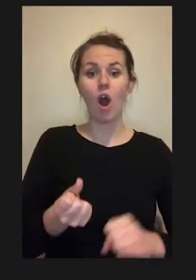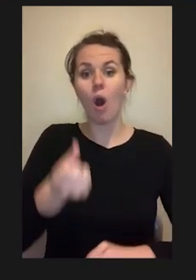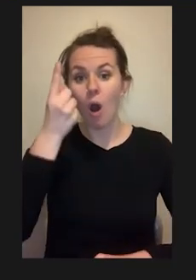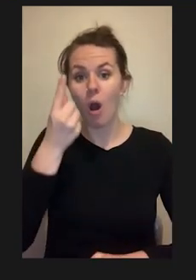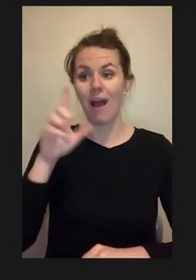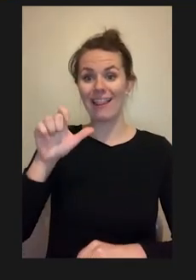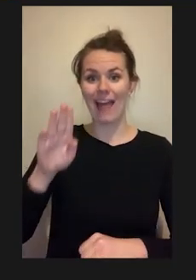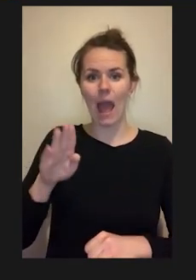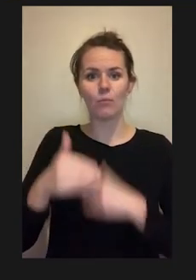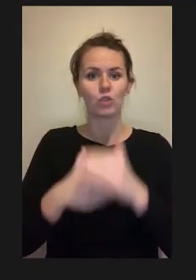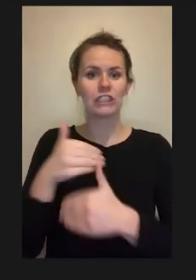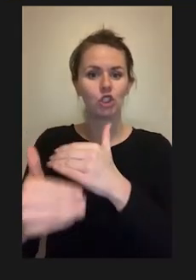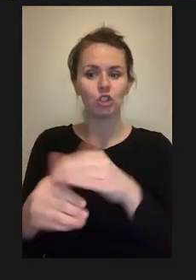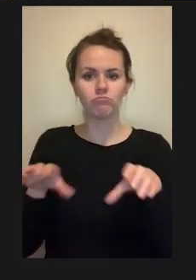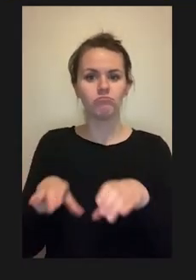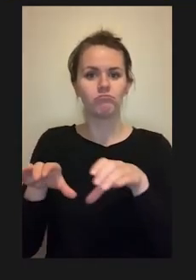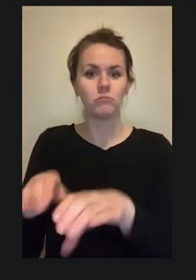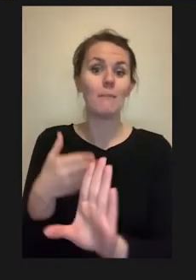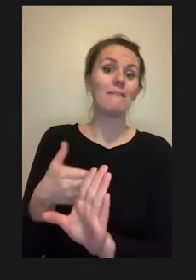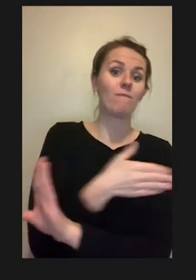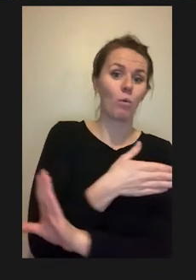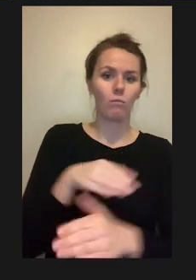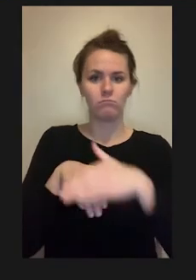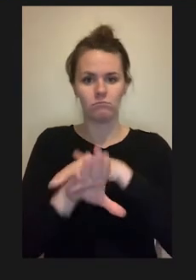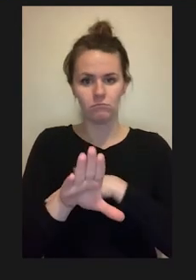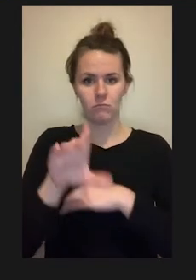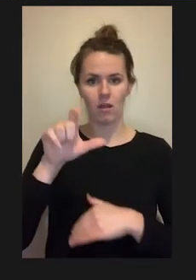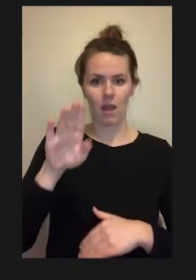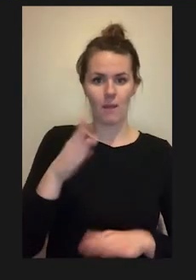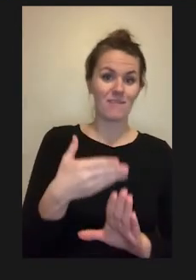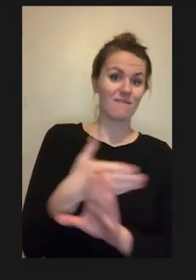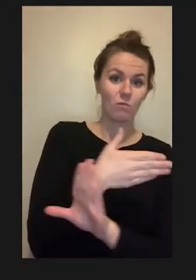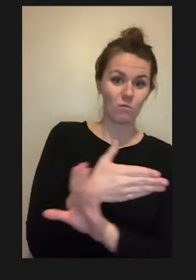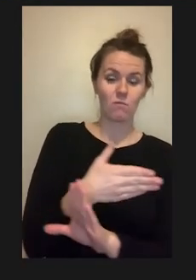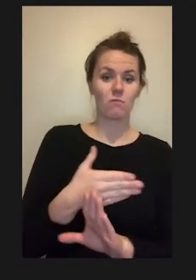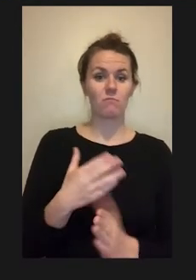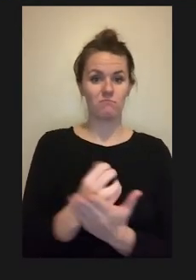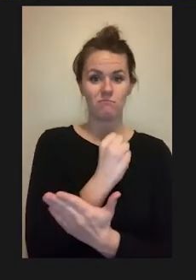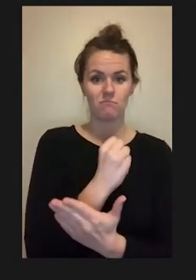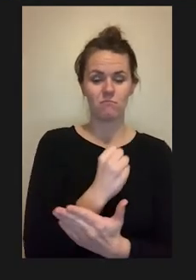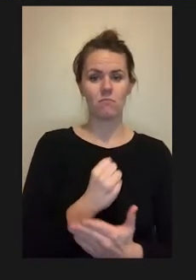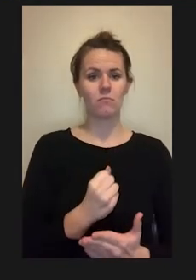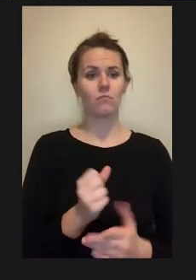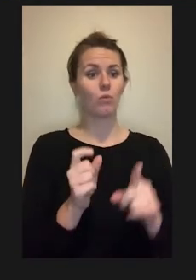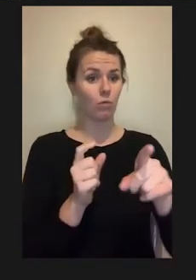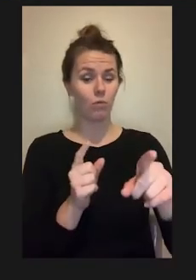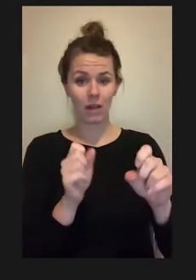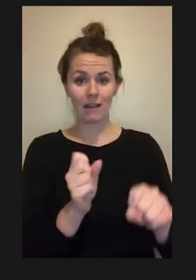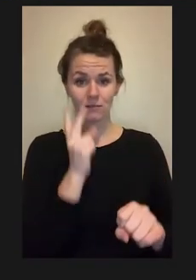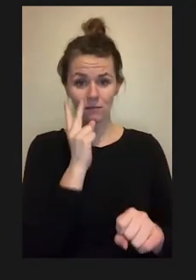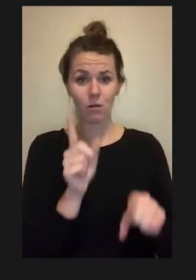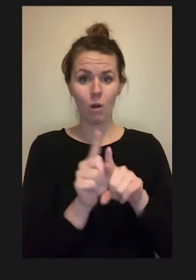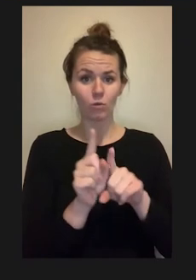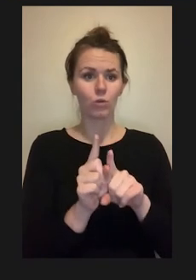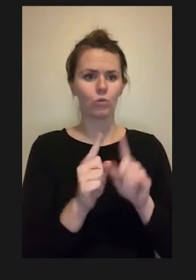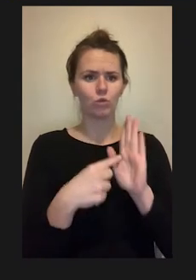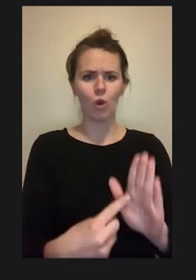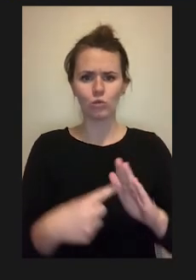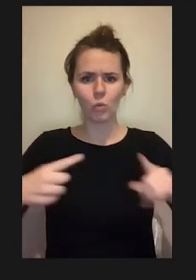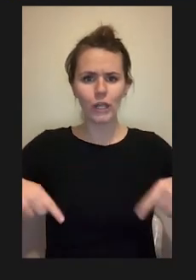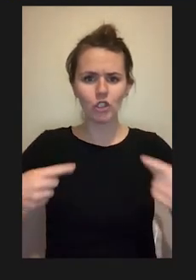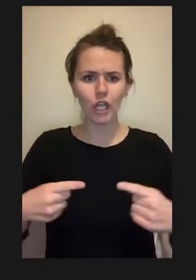prior to going or visiting the lab. Also it shows here a wheelchair navigating within that work